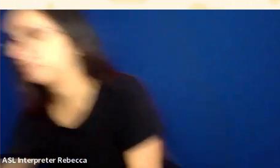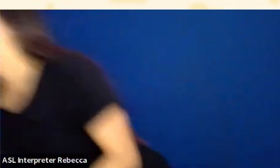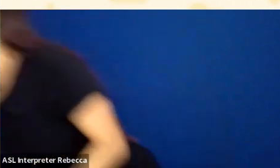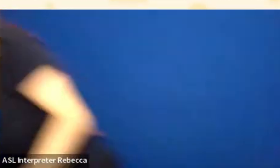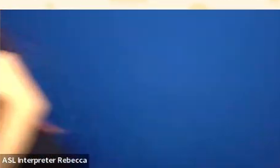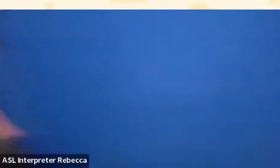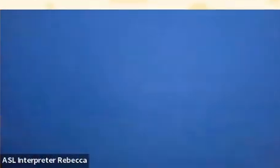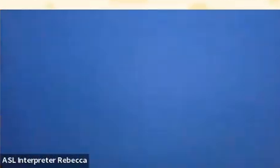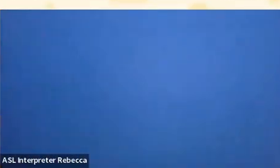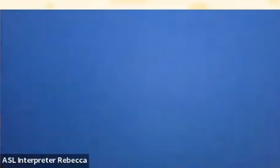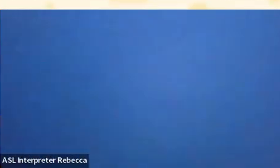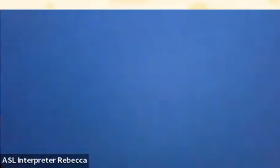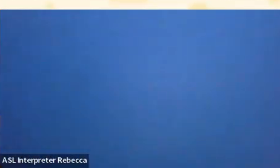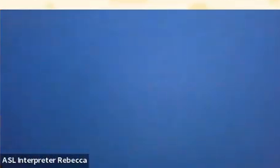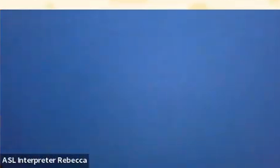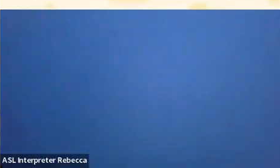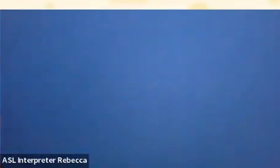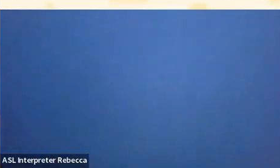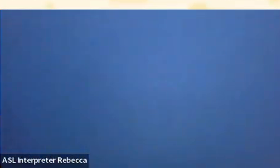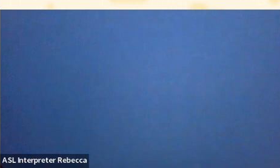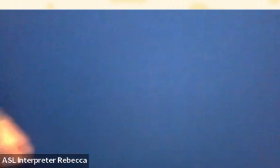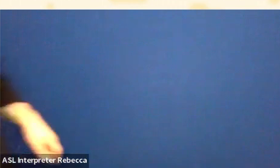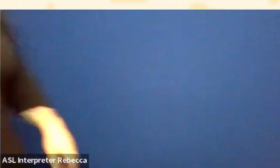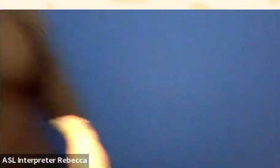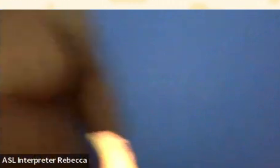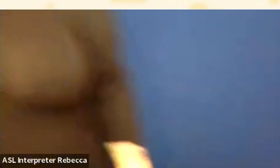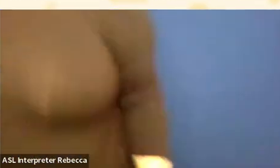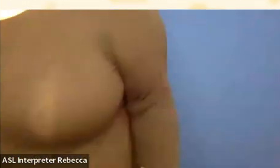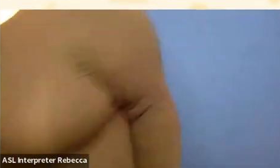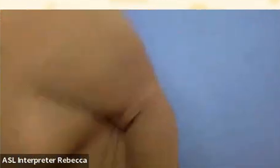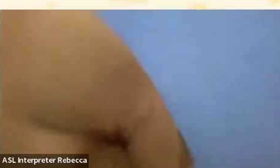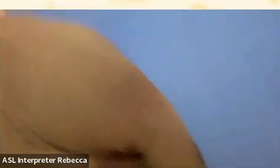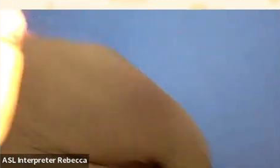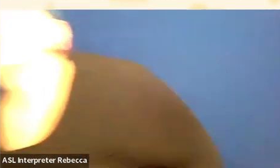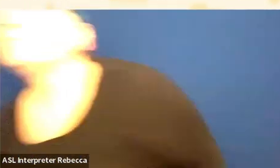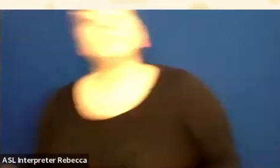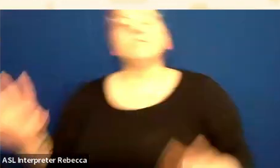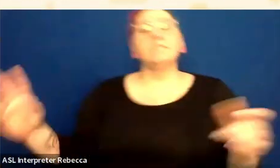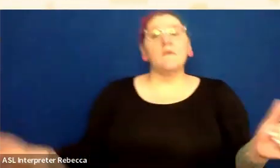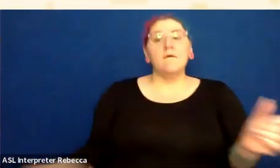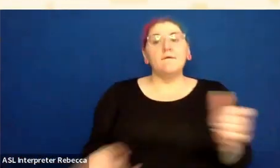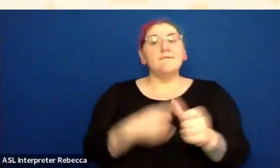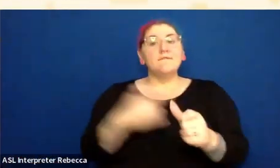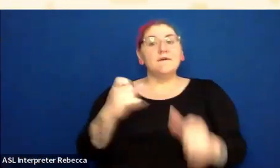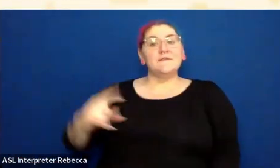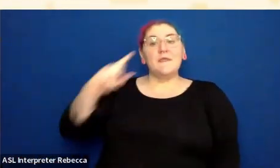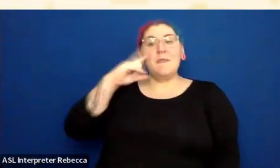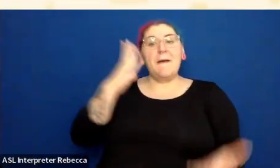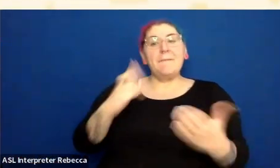those colors are pretty different. They are actually not. OK, the colors are different, but the brightness difference